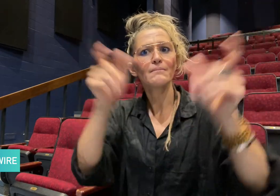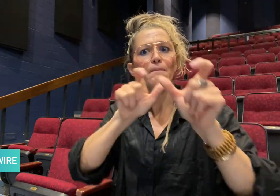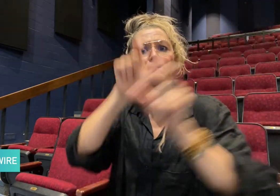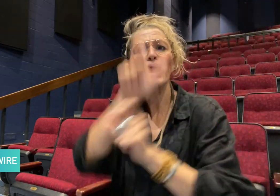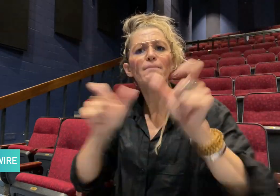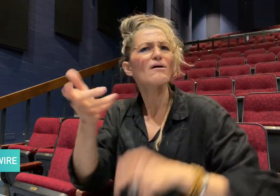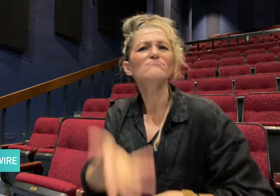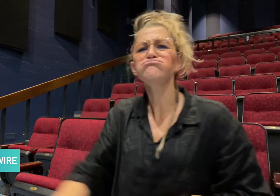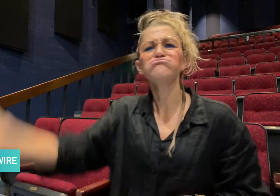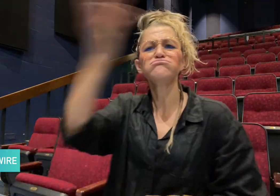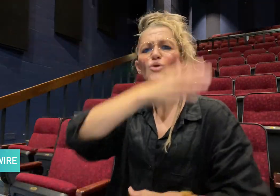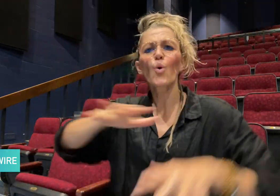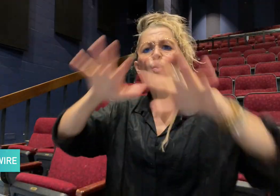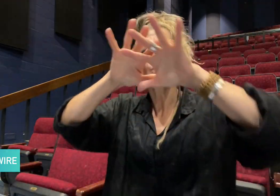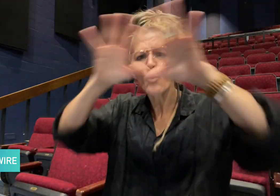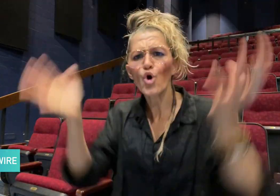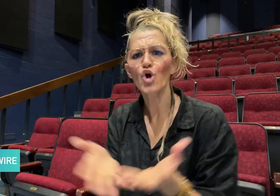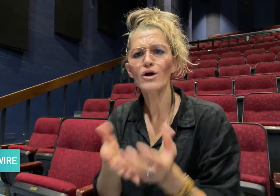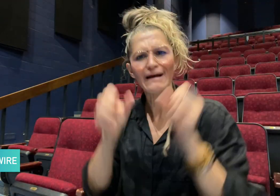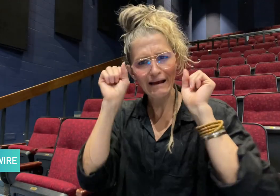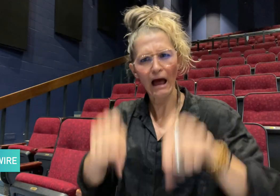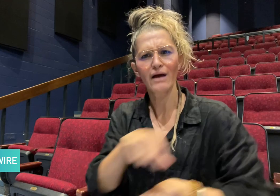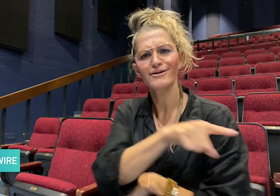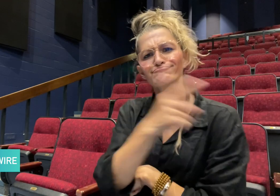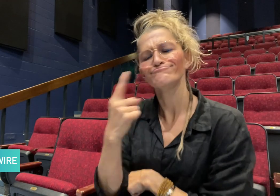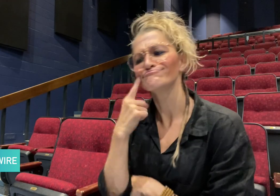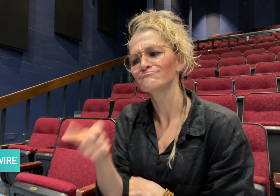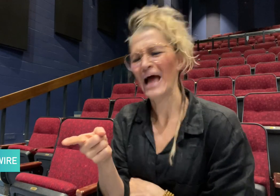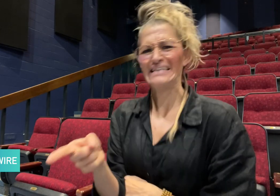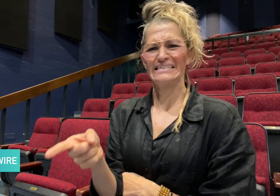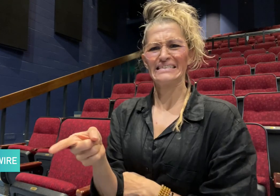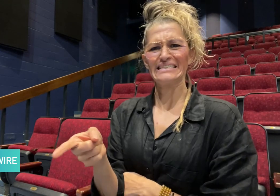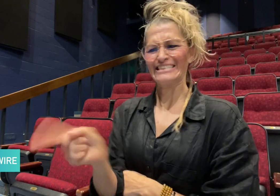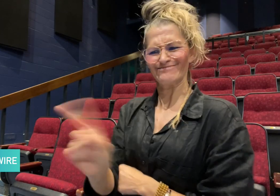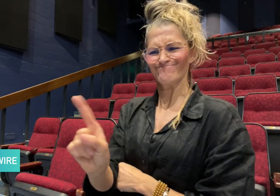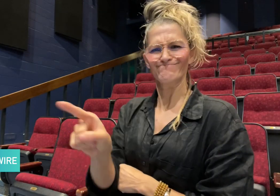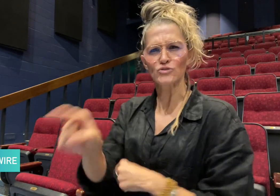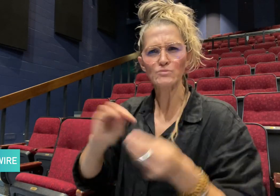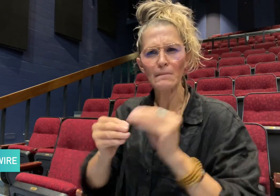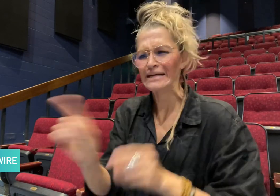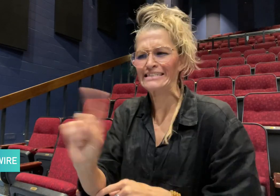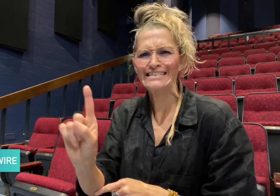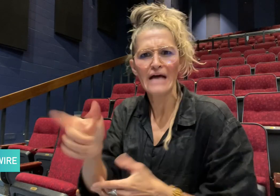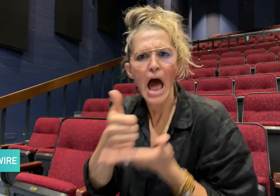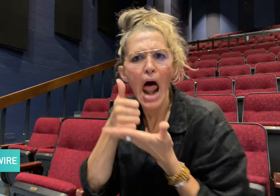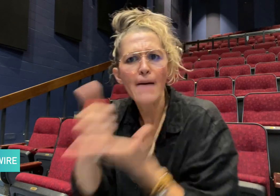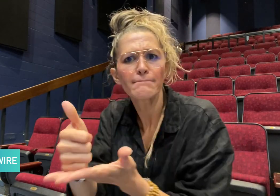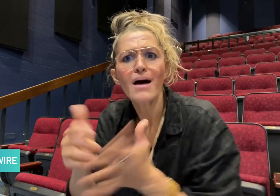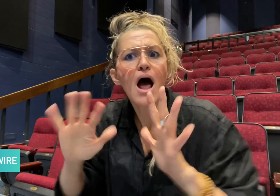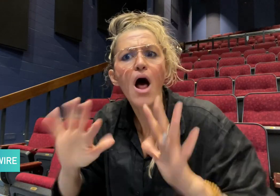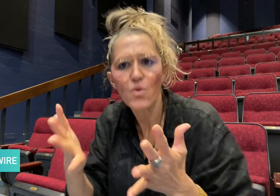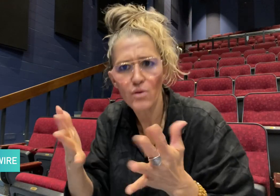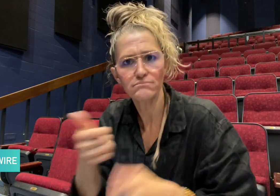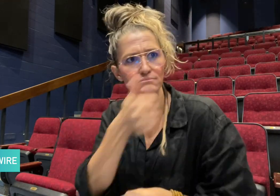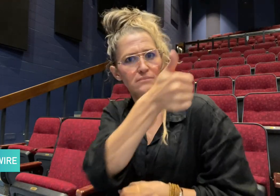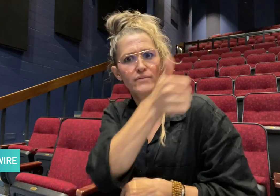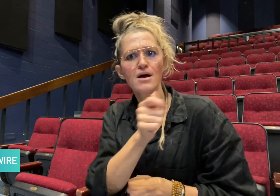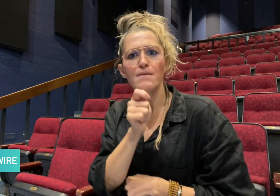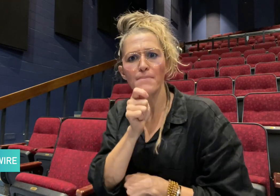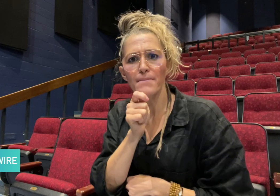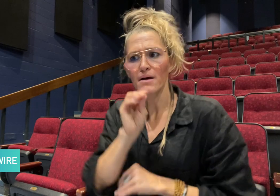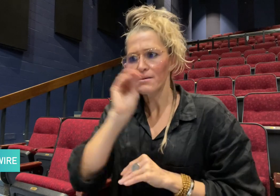a real, practical chance to use their voice to address